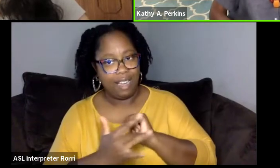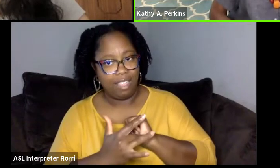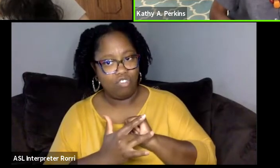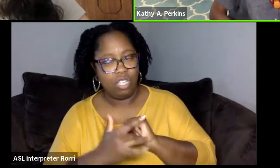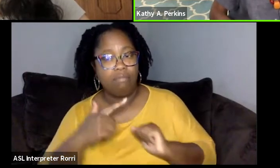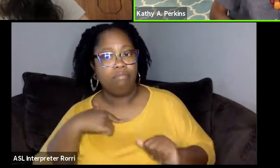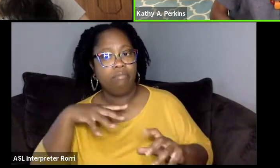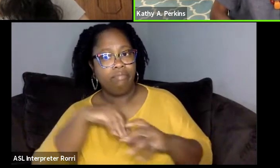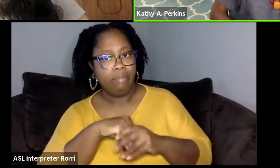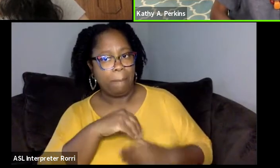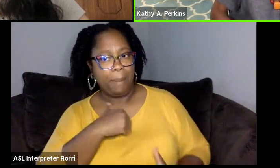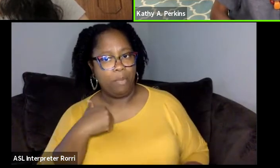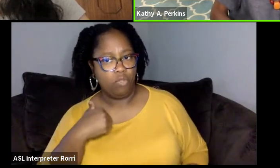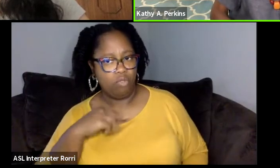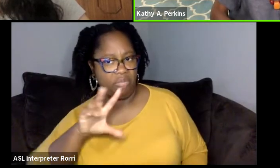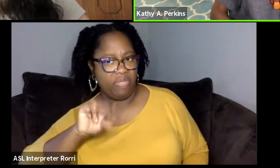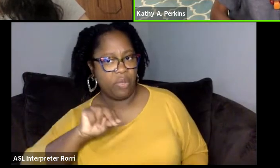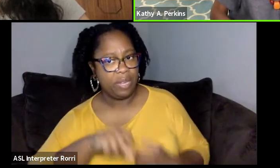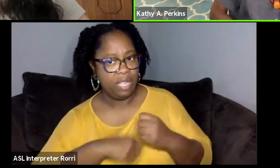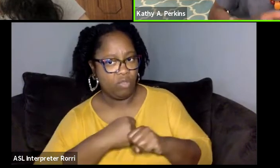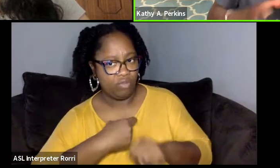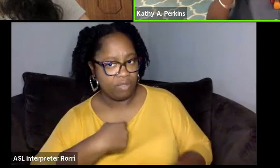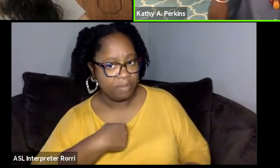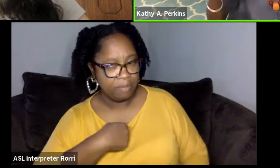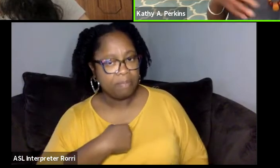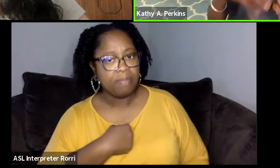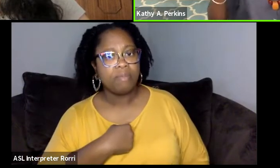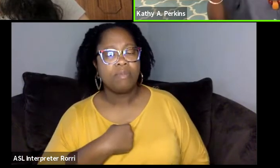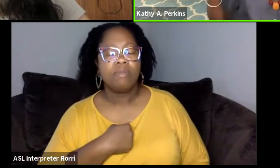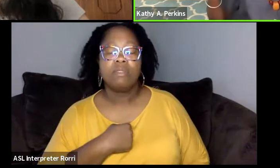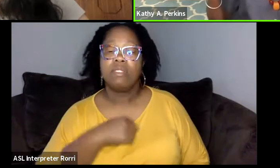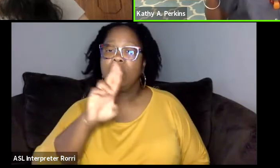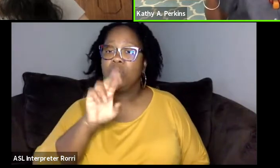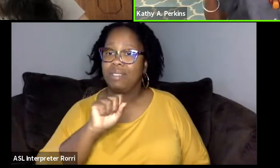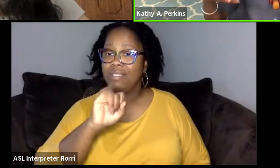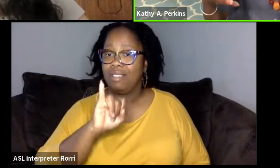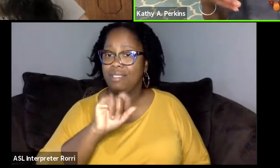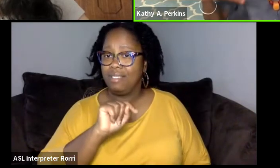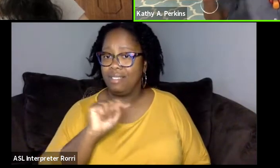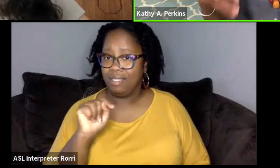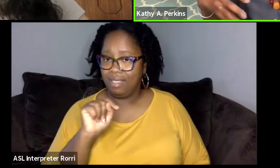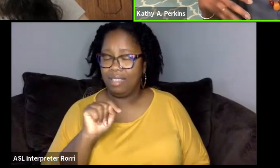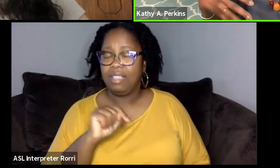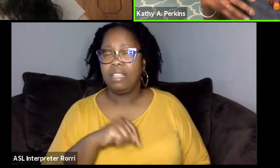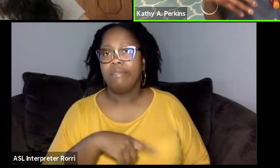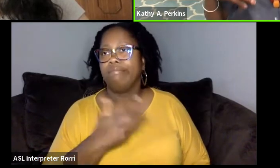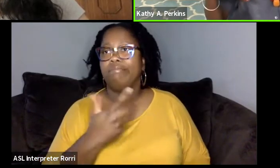And one of the things that I've- and USITT is basically universities, colleges,